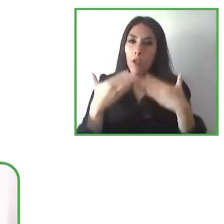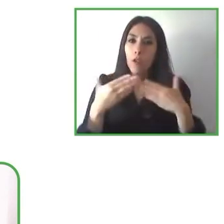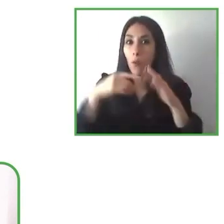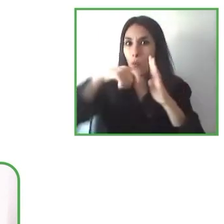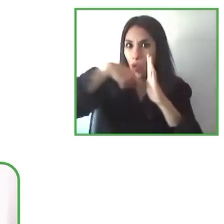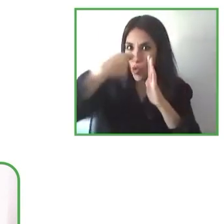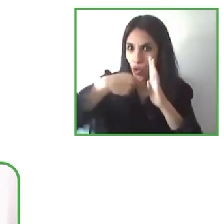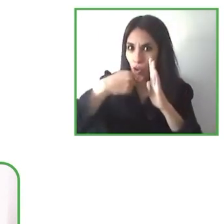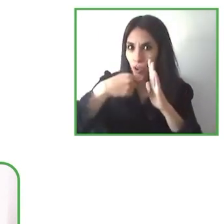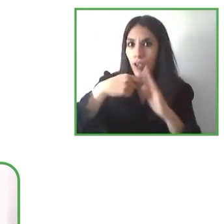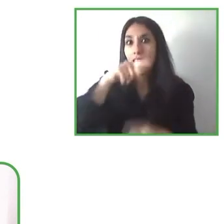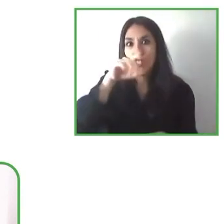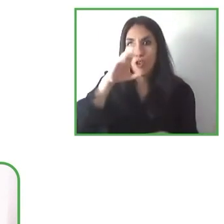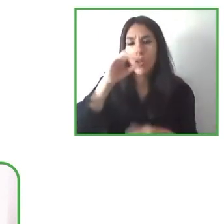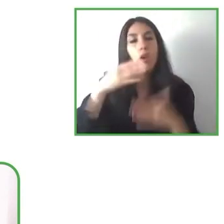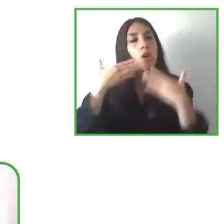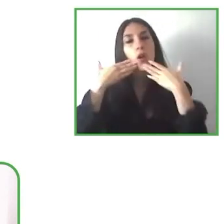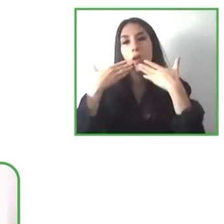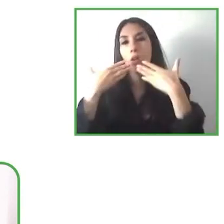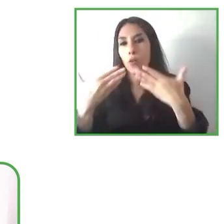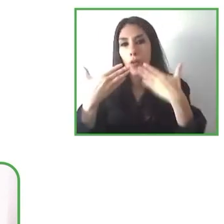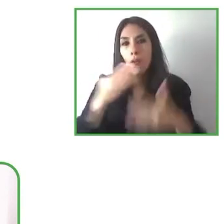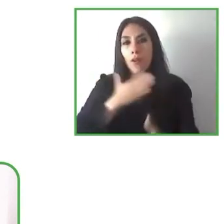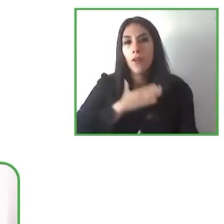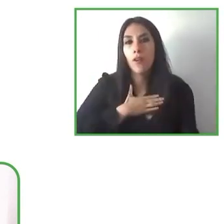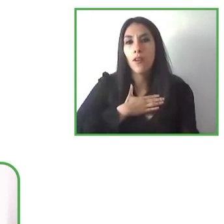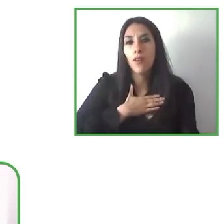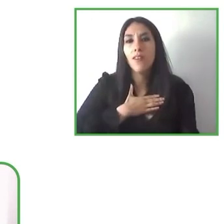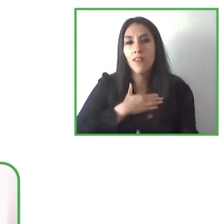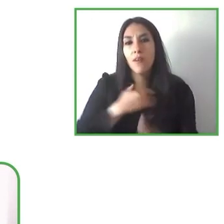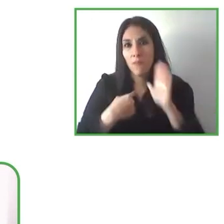Project, it's been a pleasure for me to moderate this panel